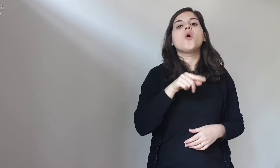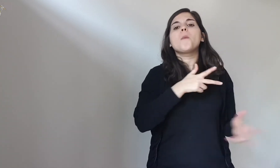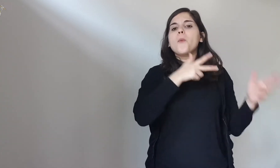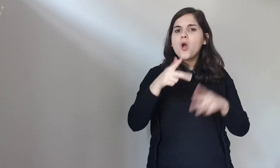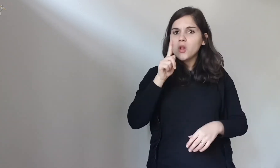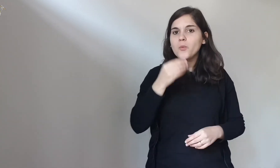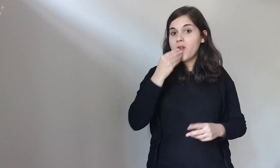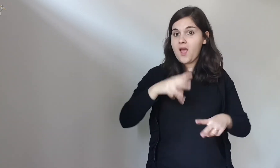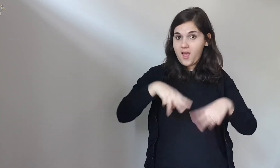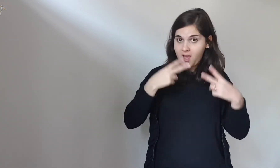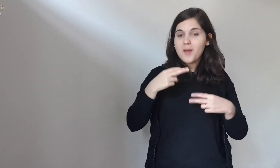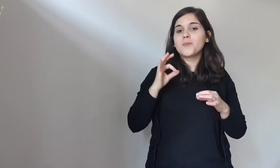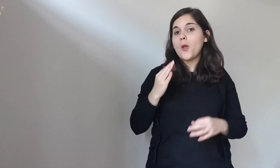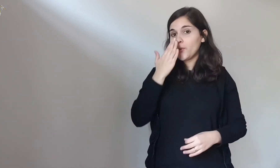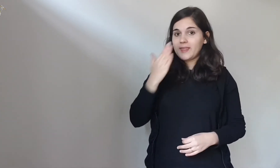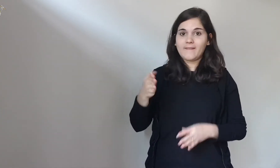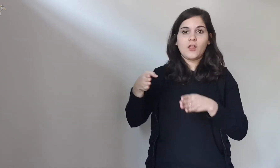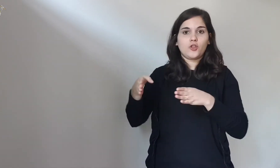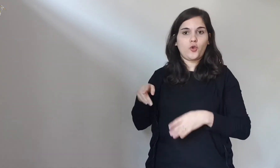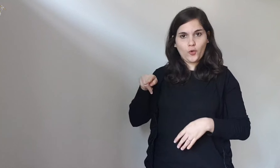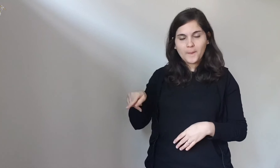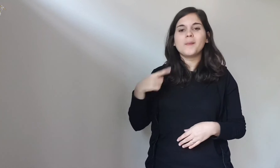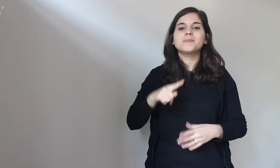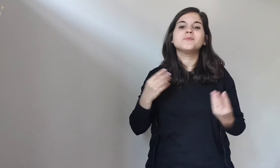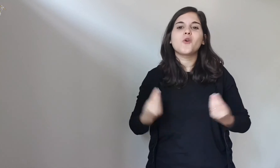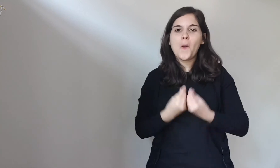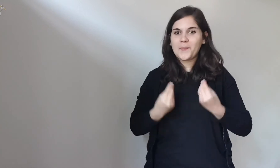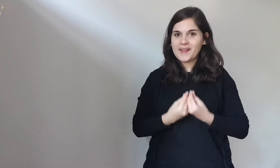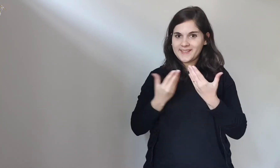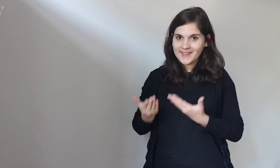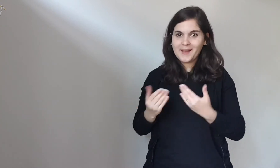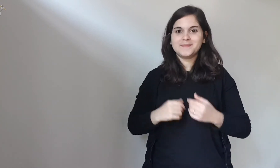also bring a meal to eat in front of the grave to keep company.